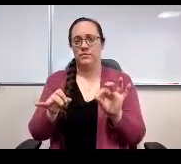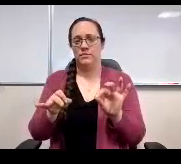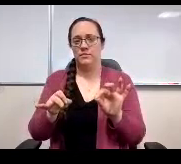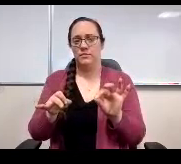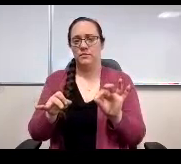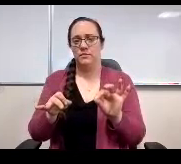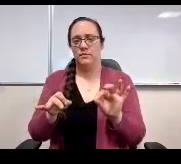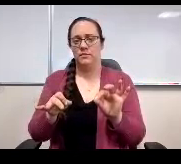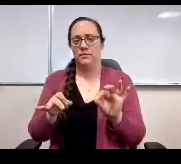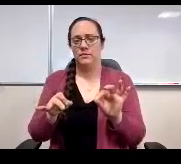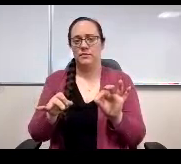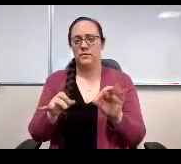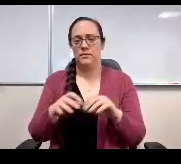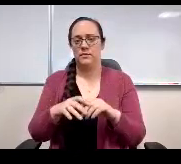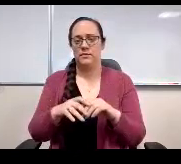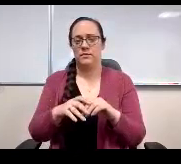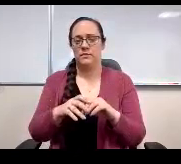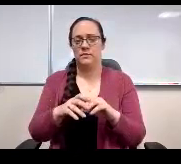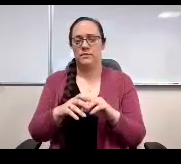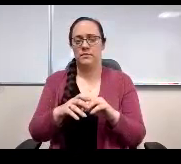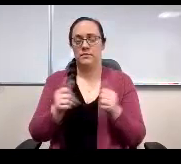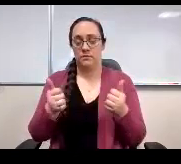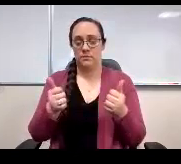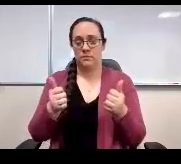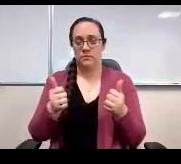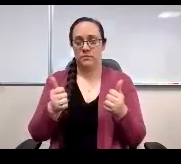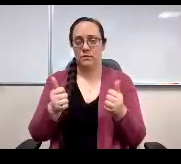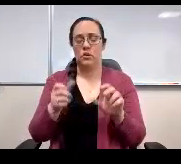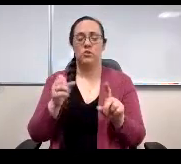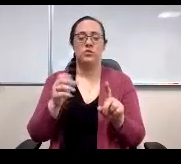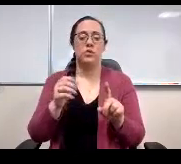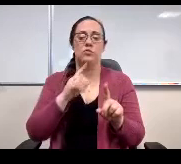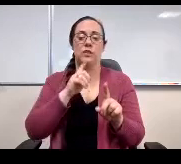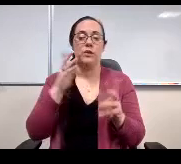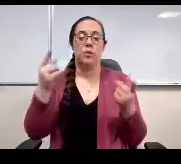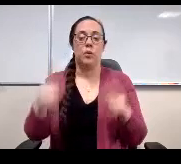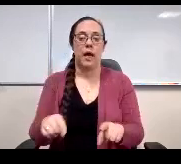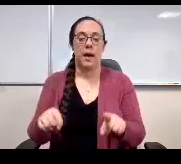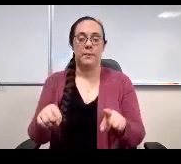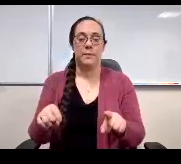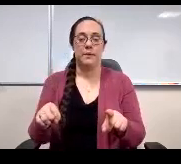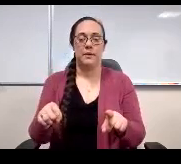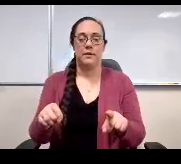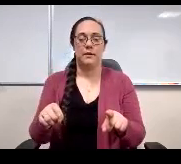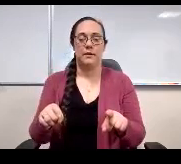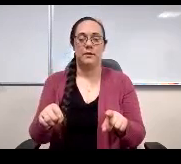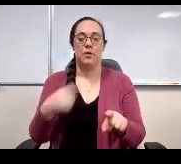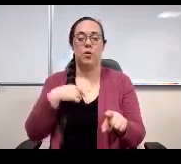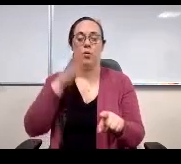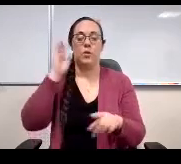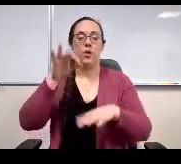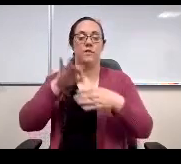do you have that? Good, so basically what's going to happen with this is we will vote on this as it is